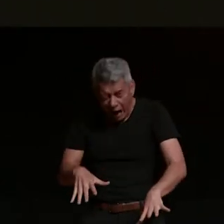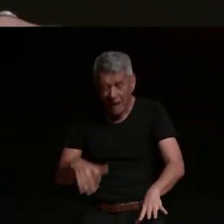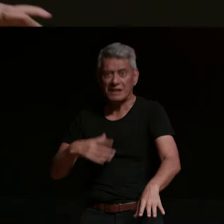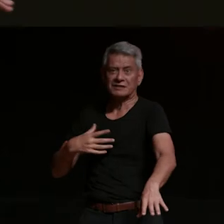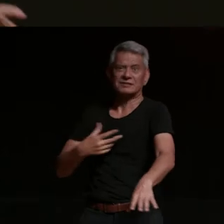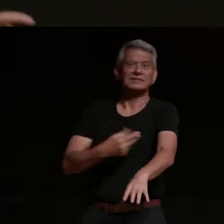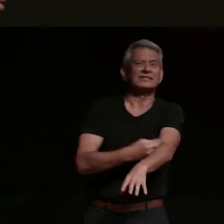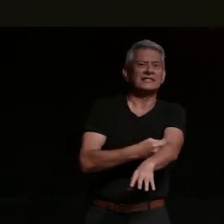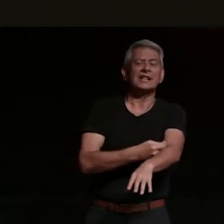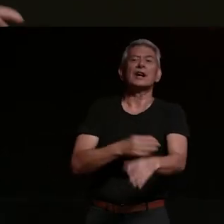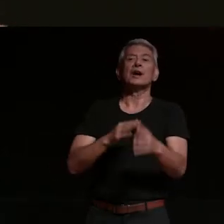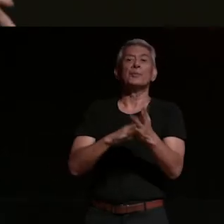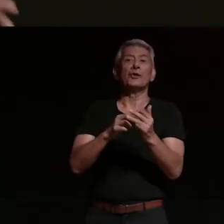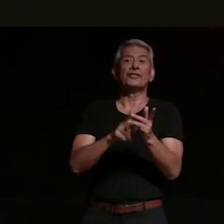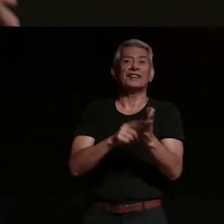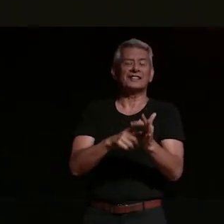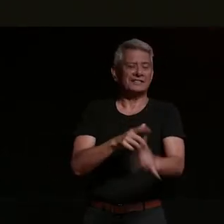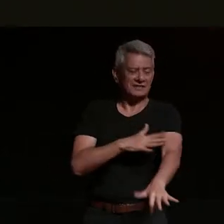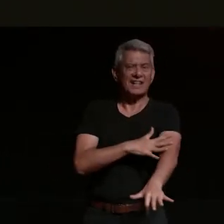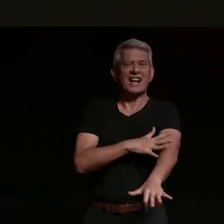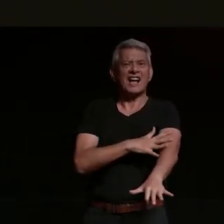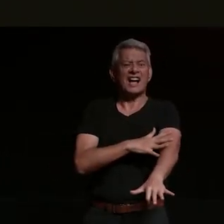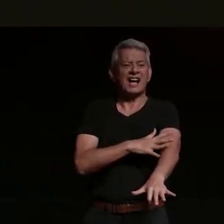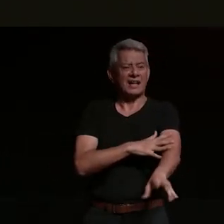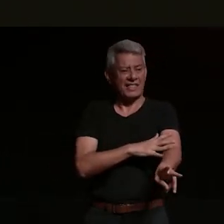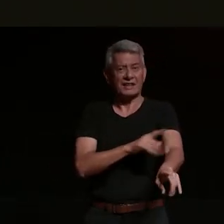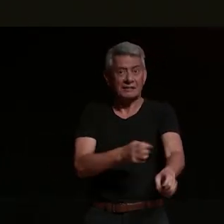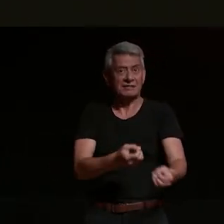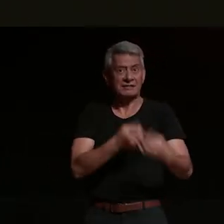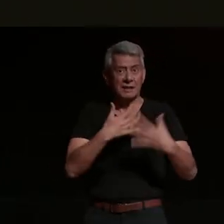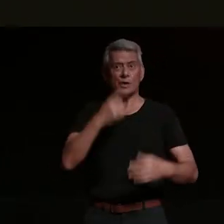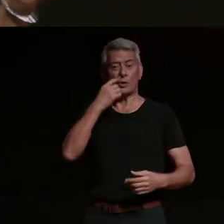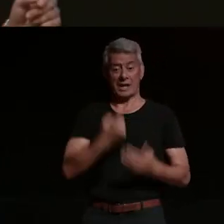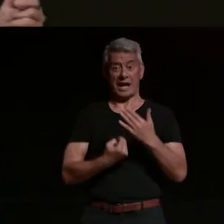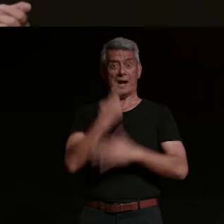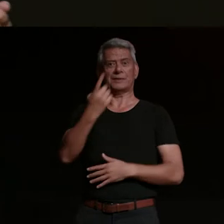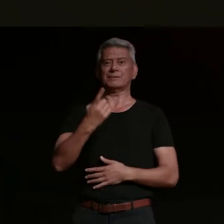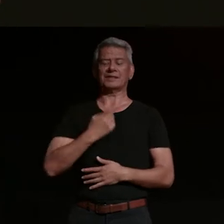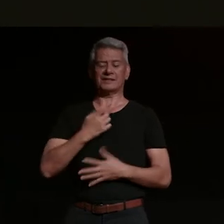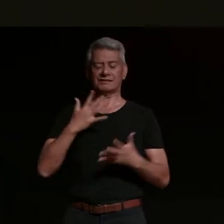so that really did change my practice rightly or wrongly changed my practice but when i we